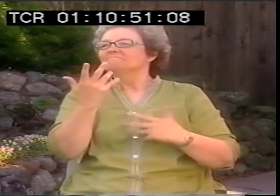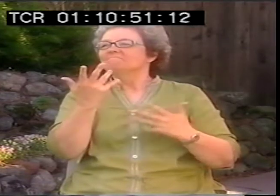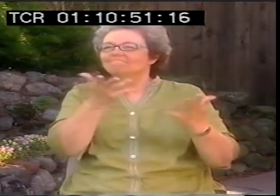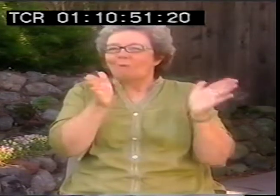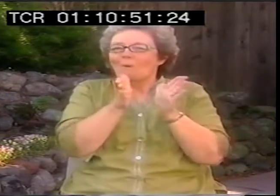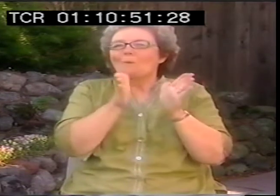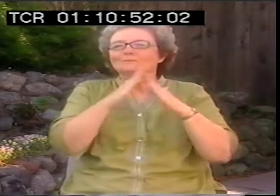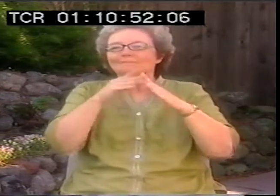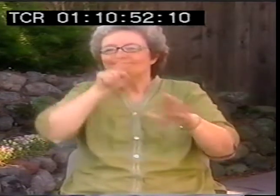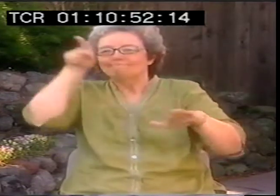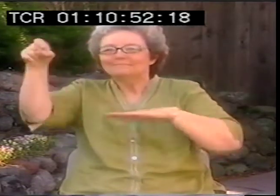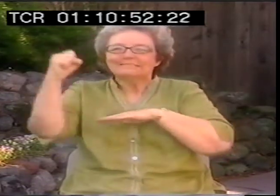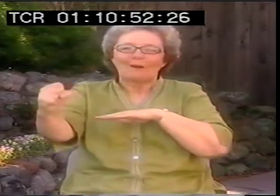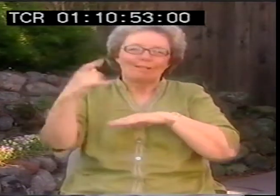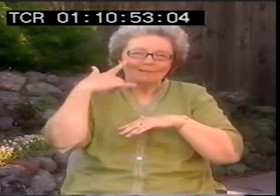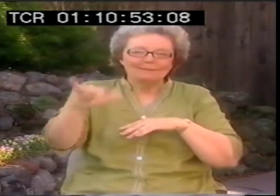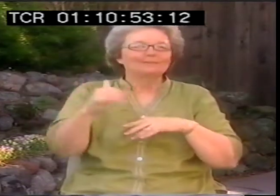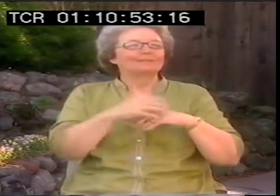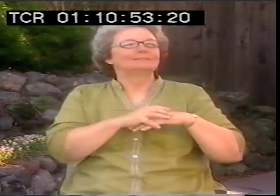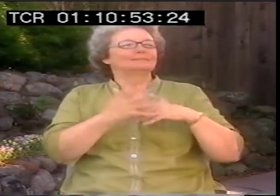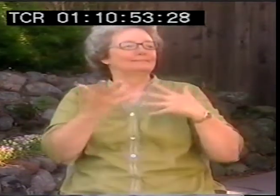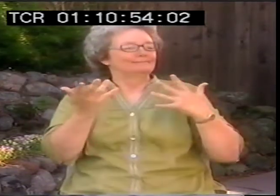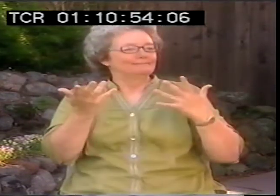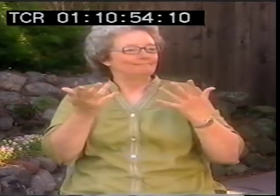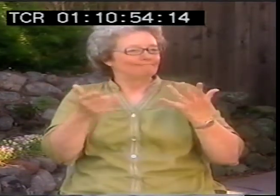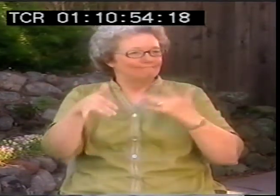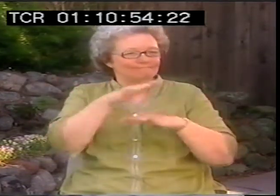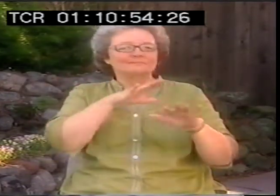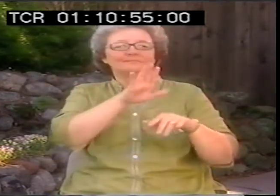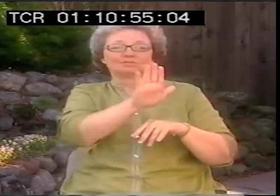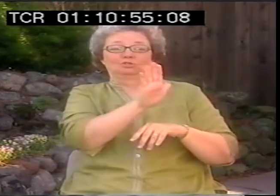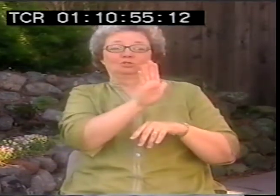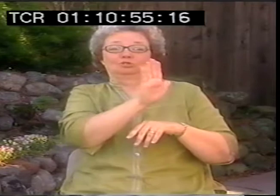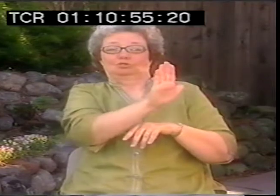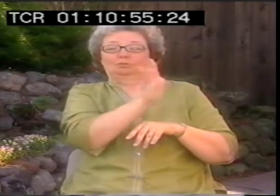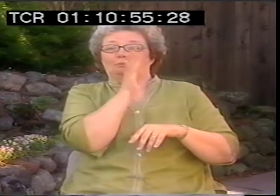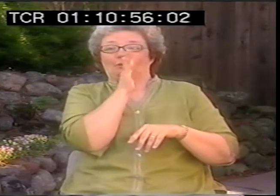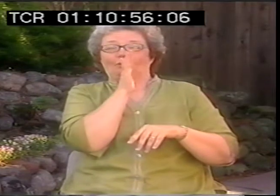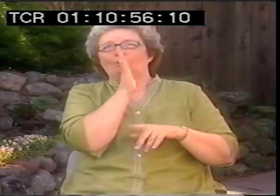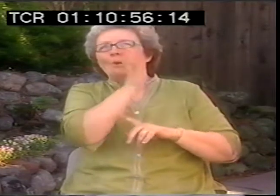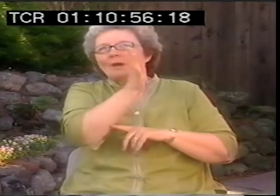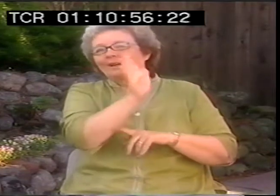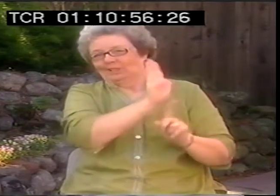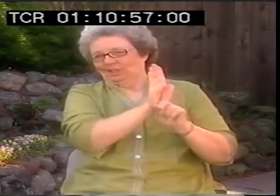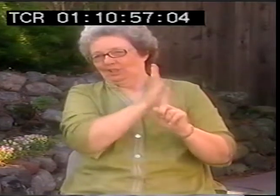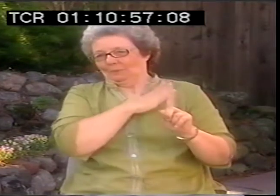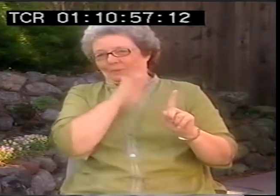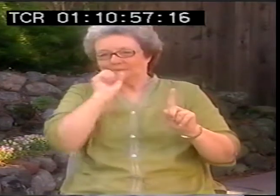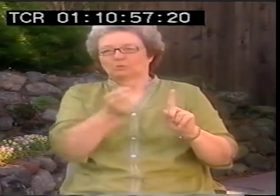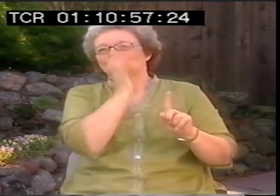Now, when she was younger, she was from a small town in California, and her grandmother, excuse me,